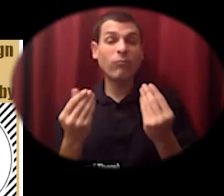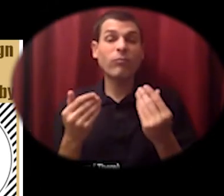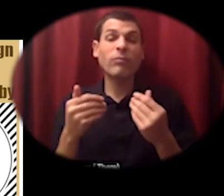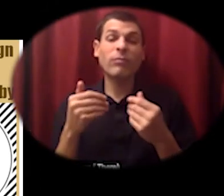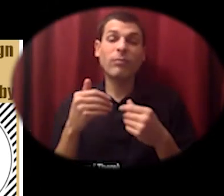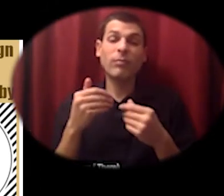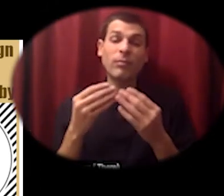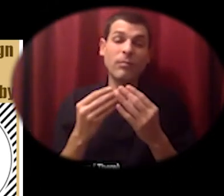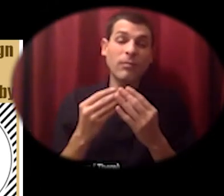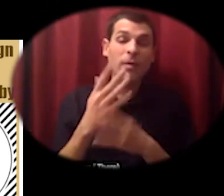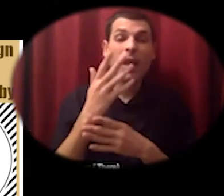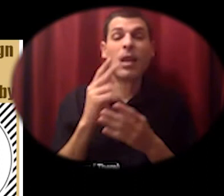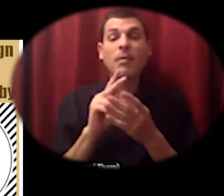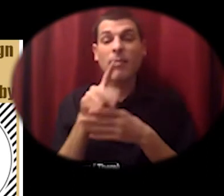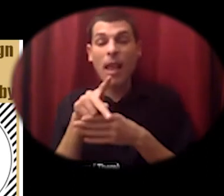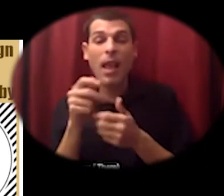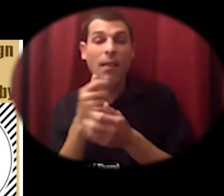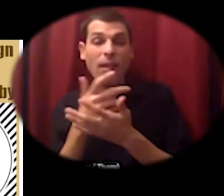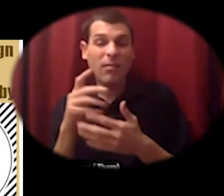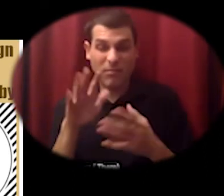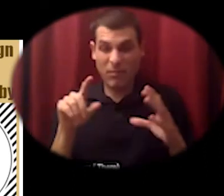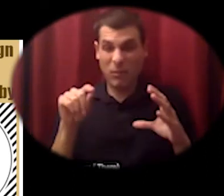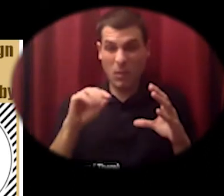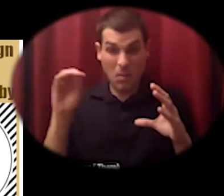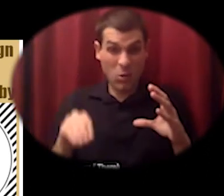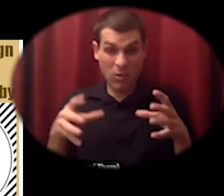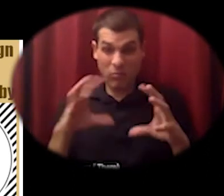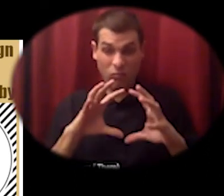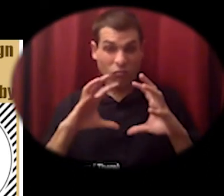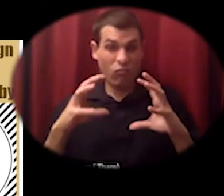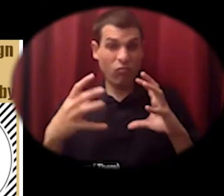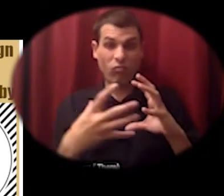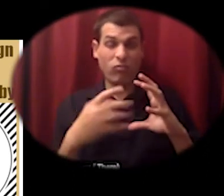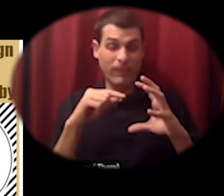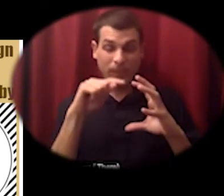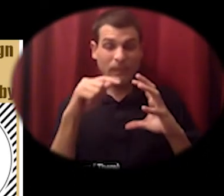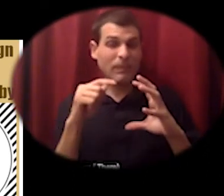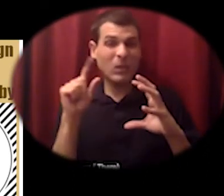of land mass which is controlled and stewarded by indigenous communities so